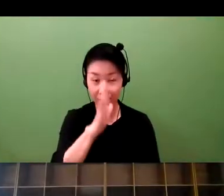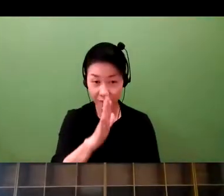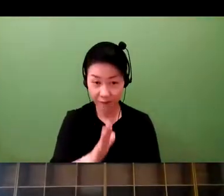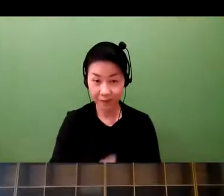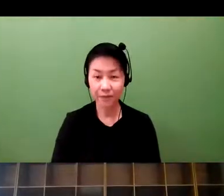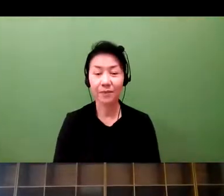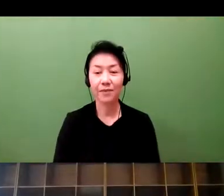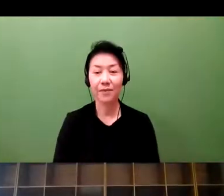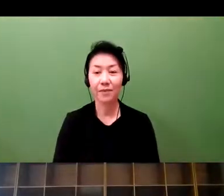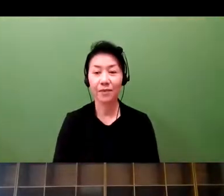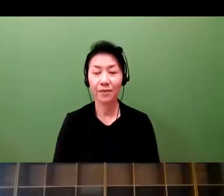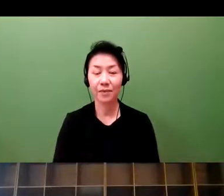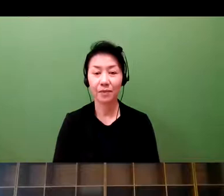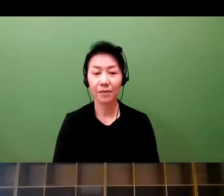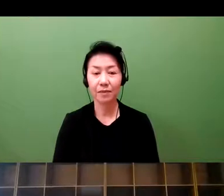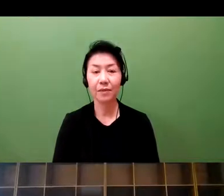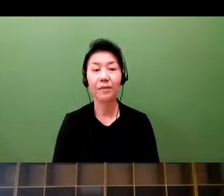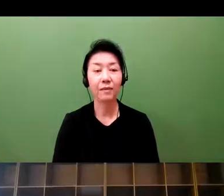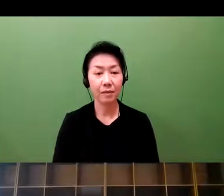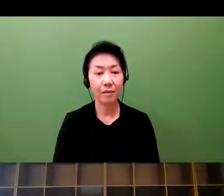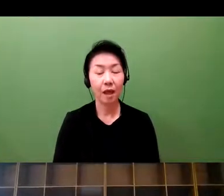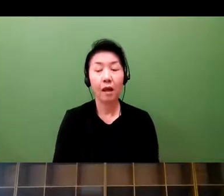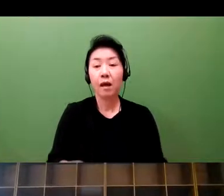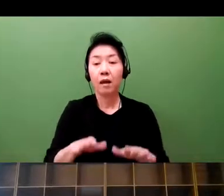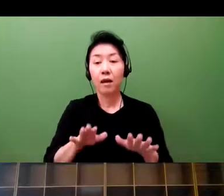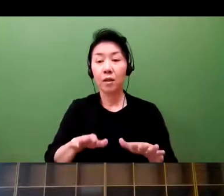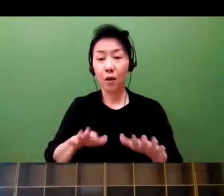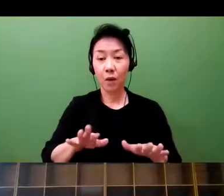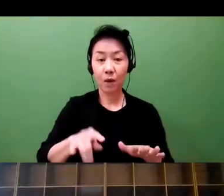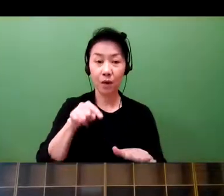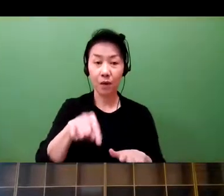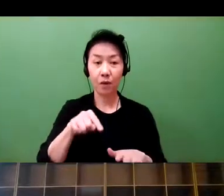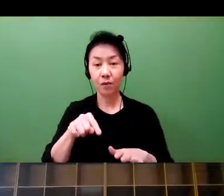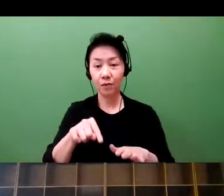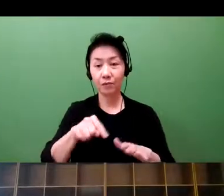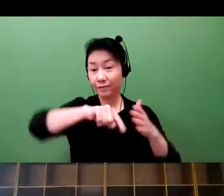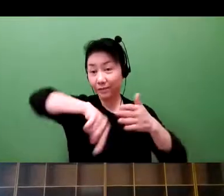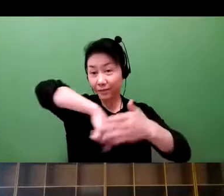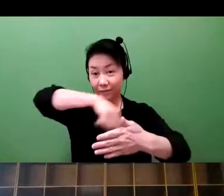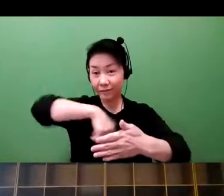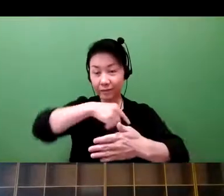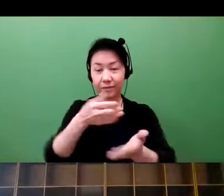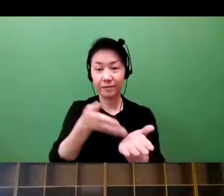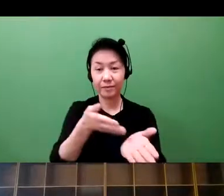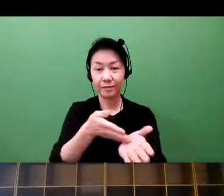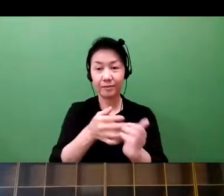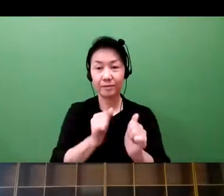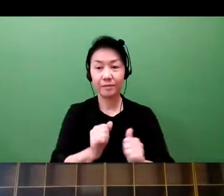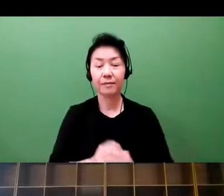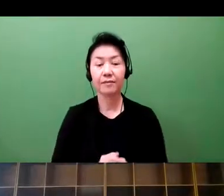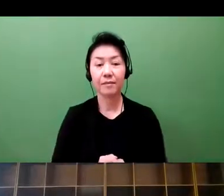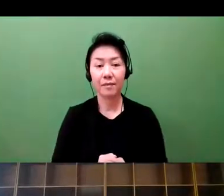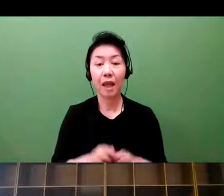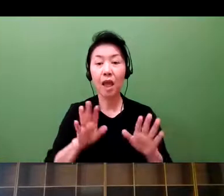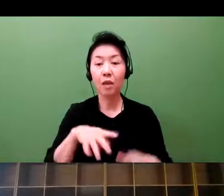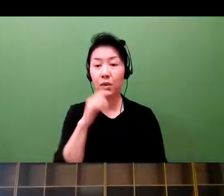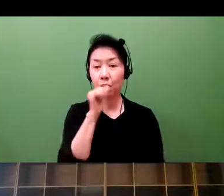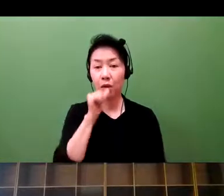has been extended to me to participate in this program today. This is the agenda by which I hope to be able to speak,